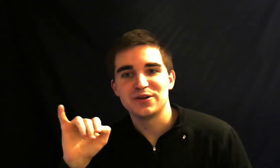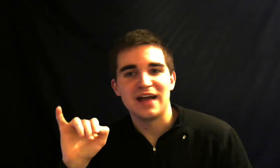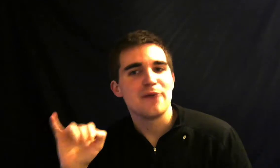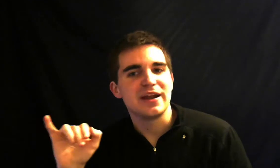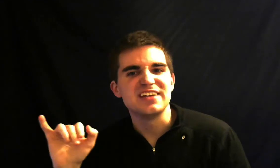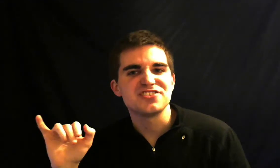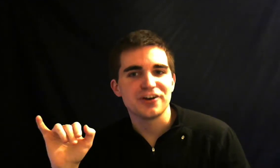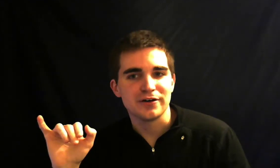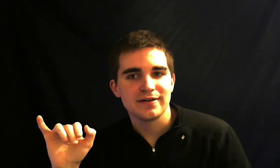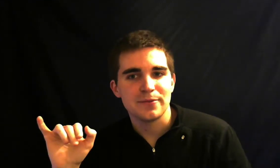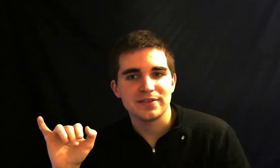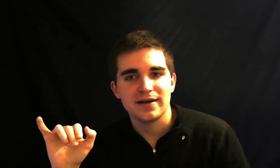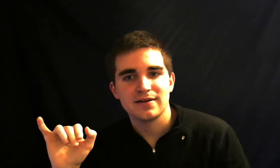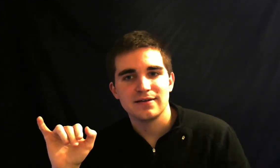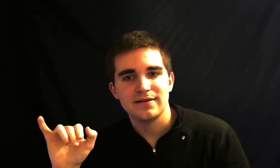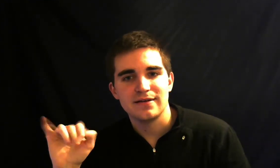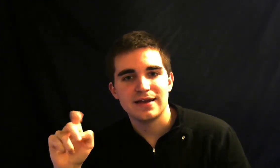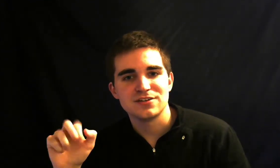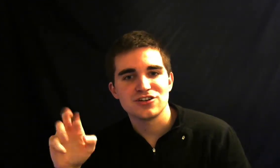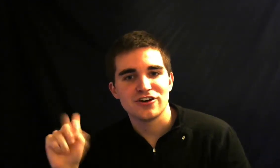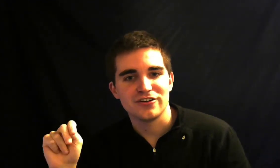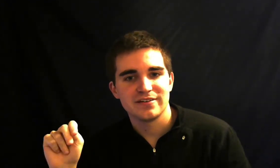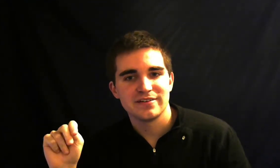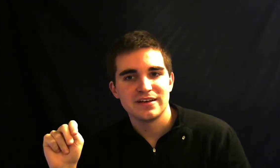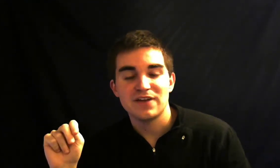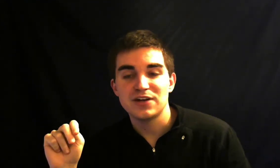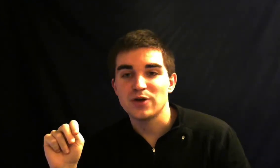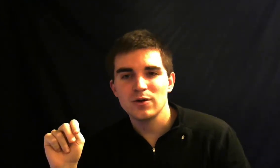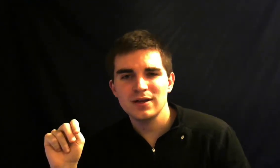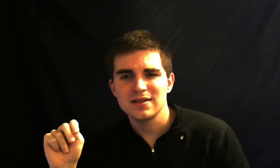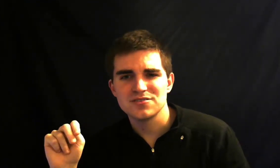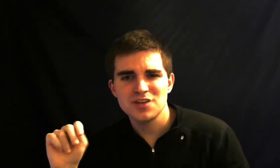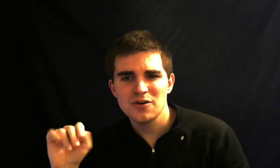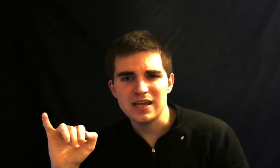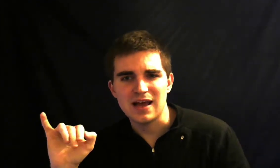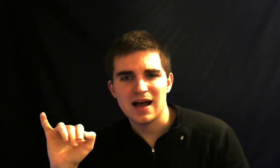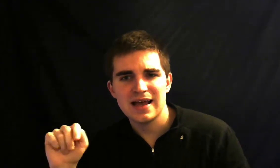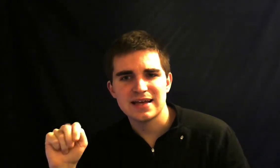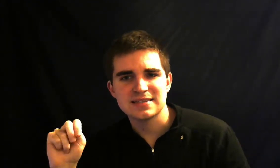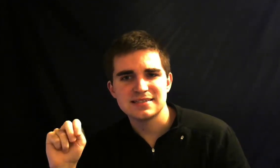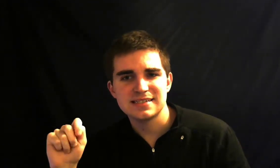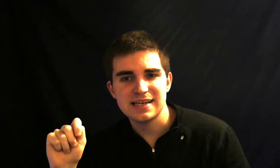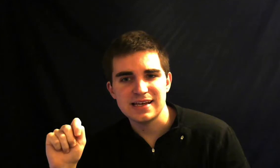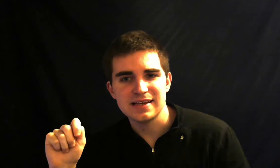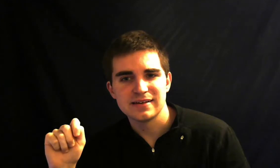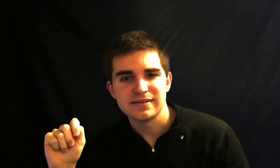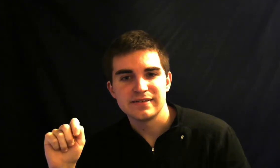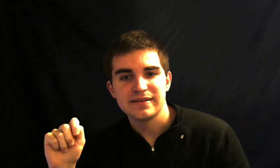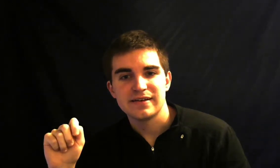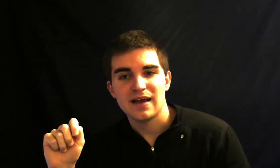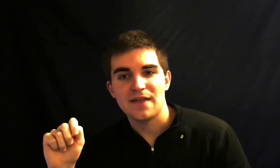how about intern about that intern I do it quickly there's no e int and then